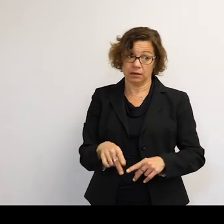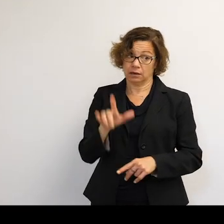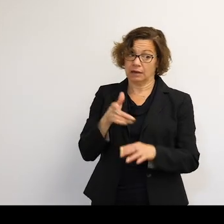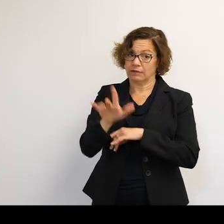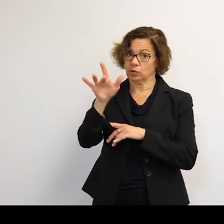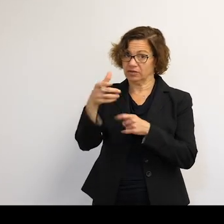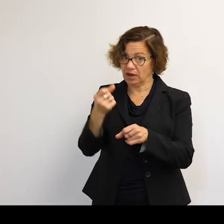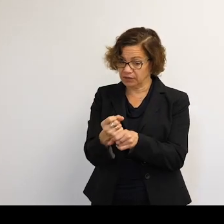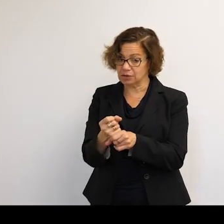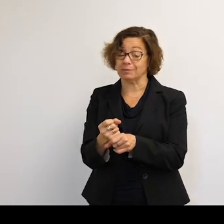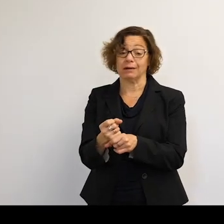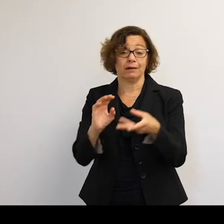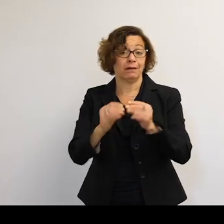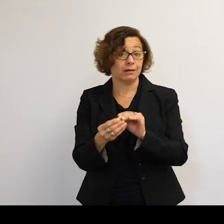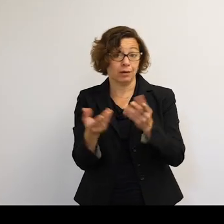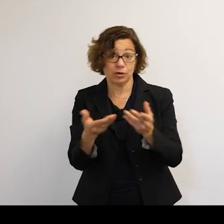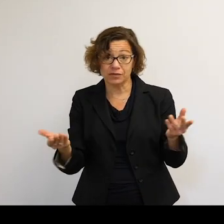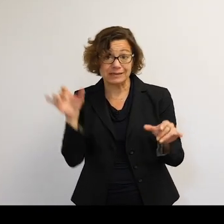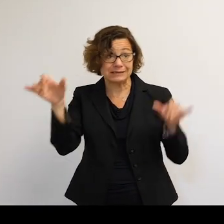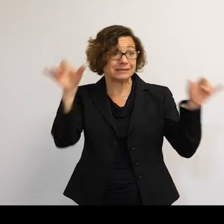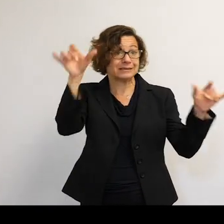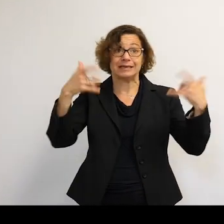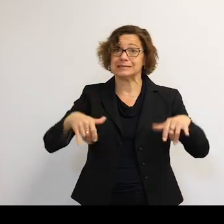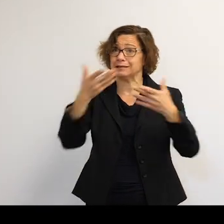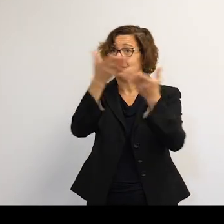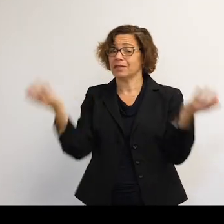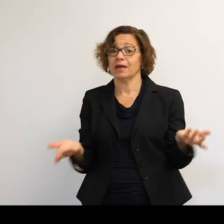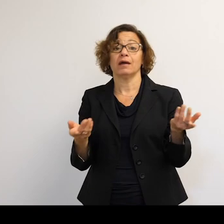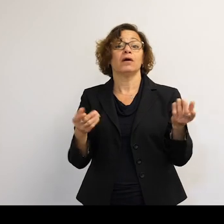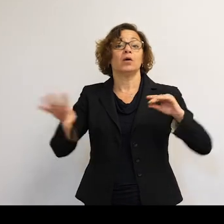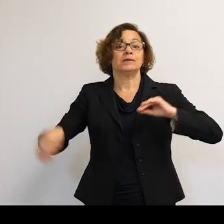It's a number of objects for how long they're there. If we suddenly basically double or triple